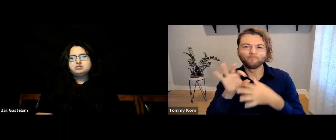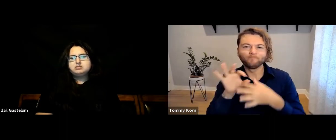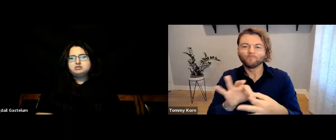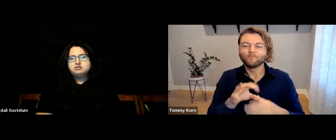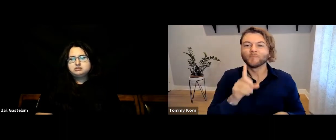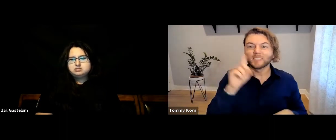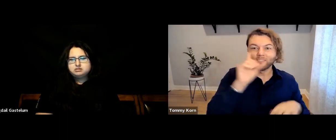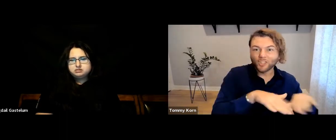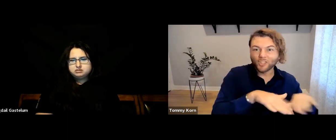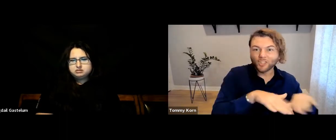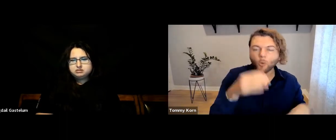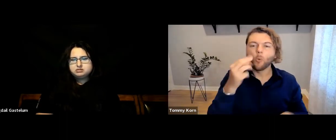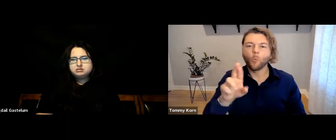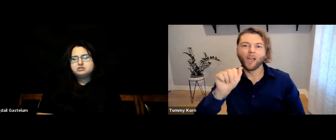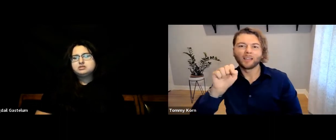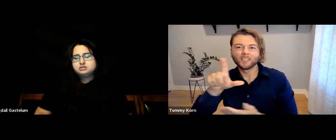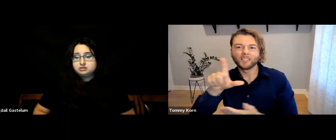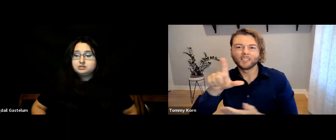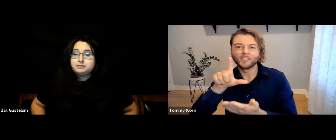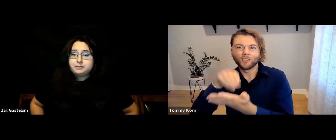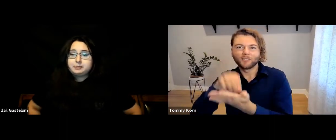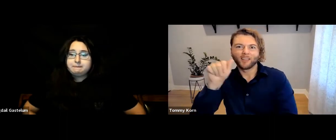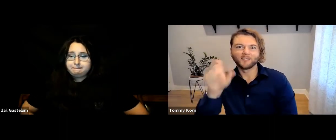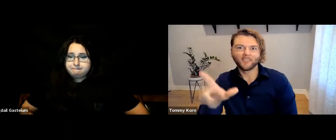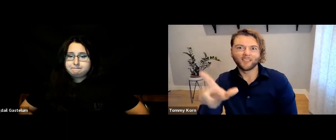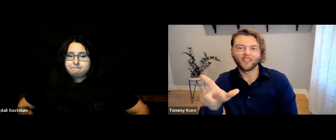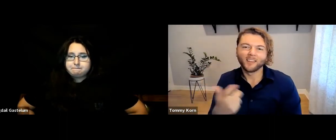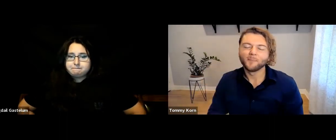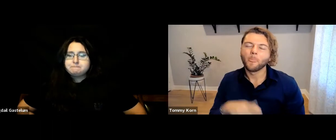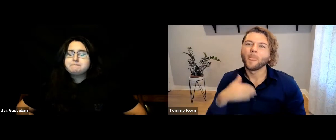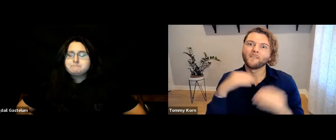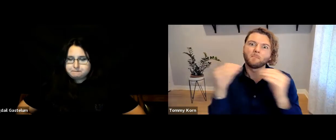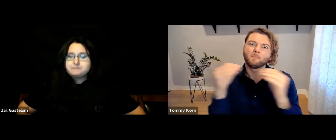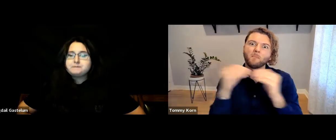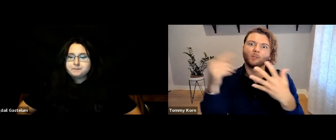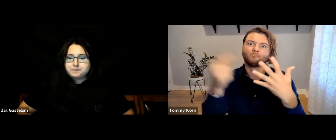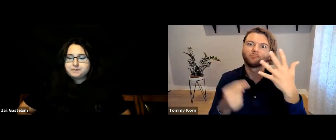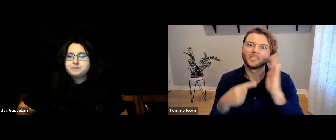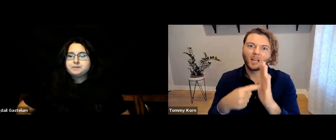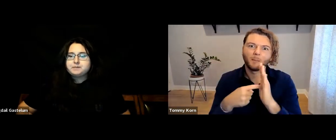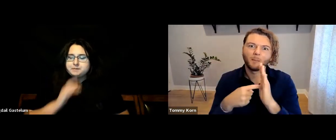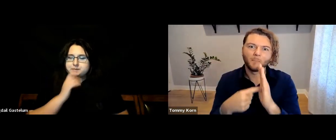for Deaf students and ASL students. There are so many other examples that I could give to you,